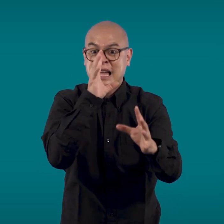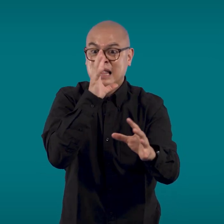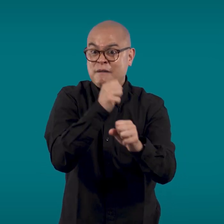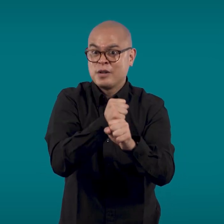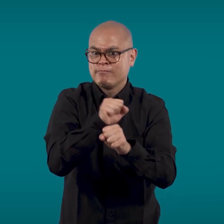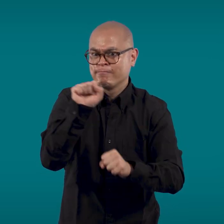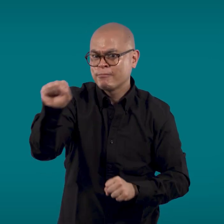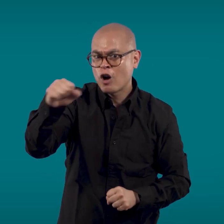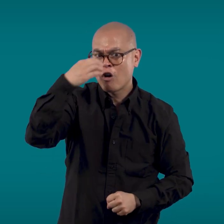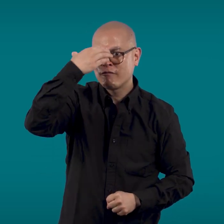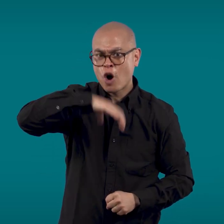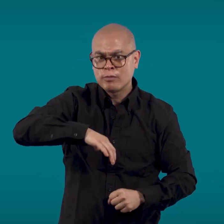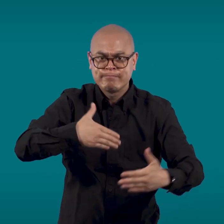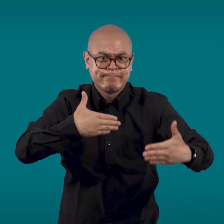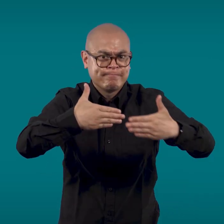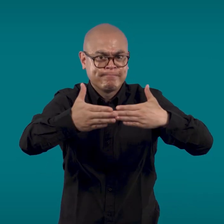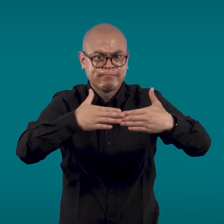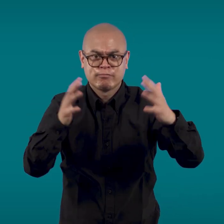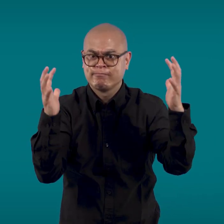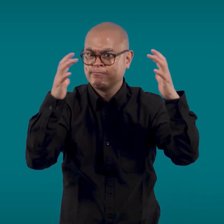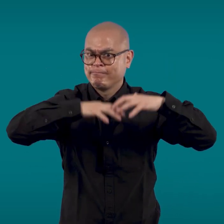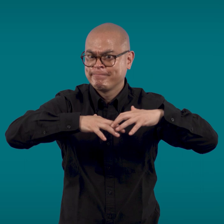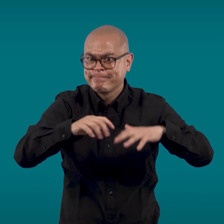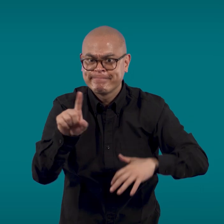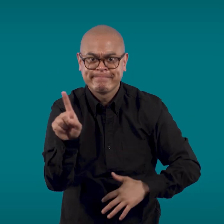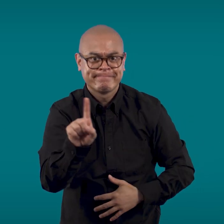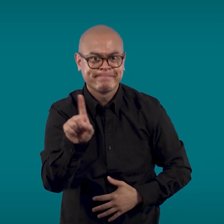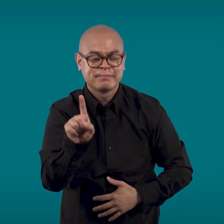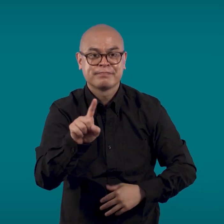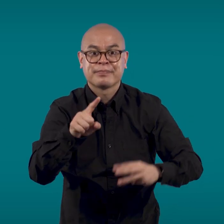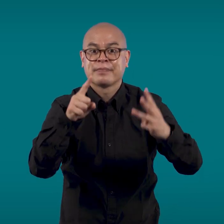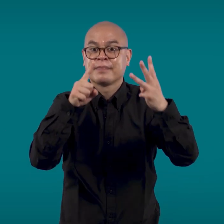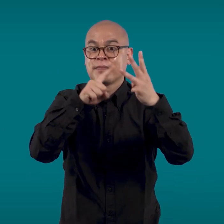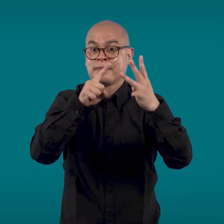The role of the Government in managing and responding to nation-wide outages